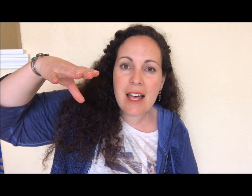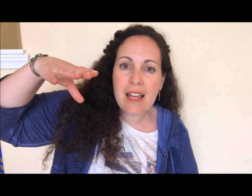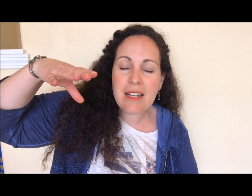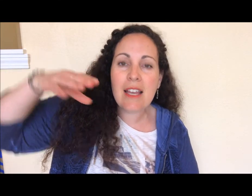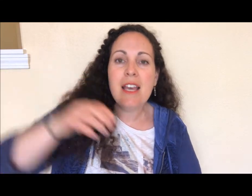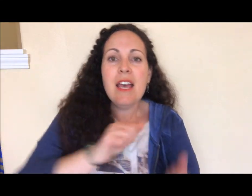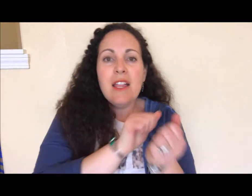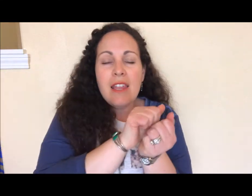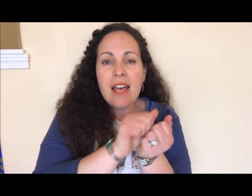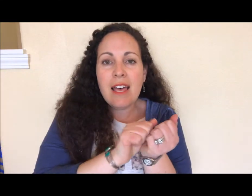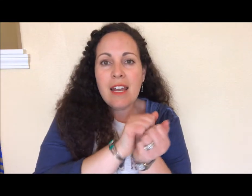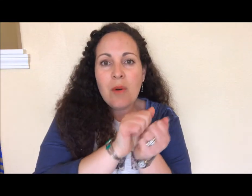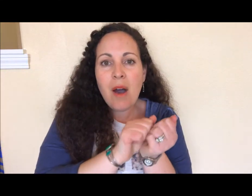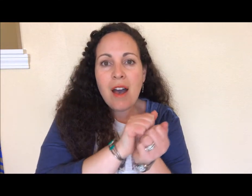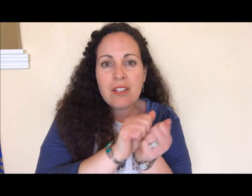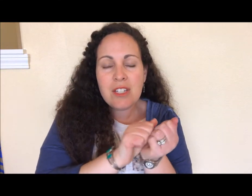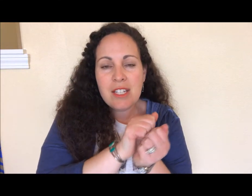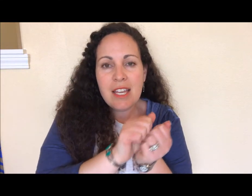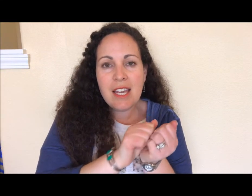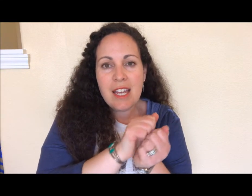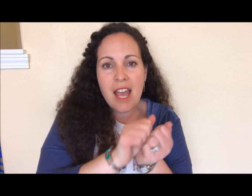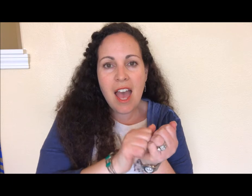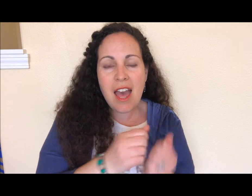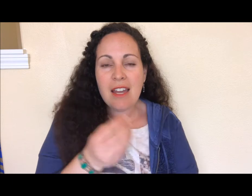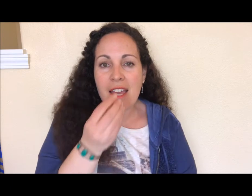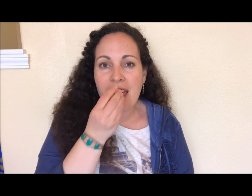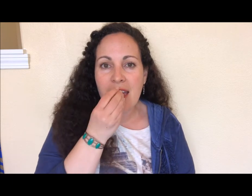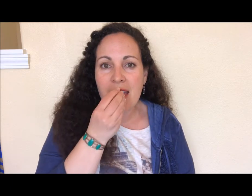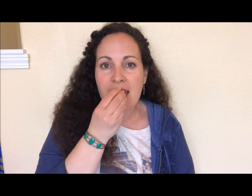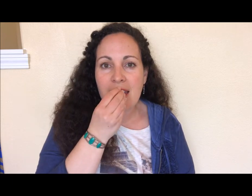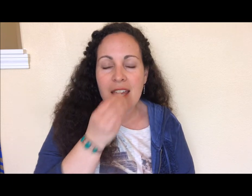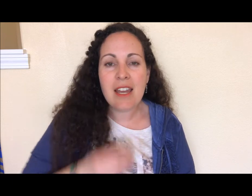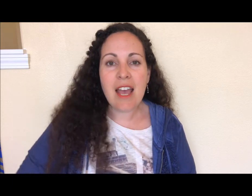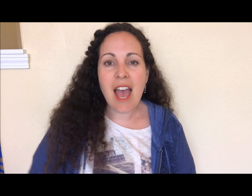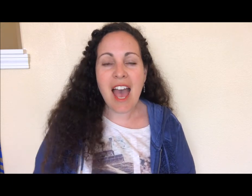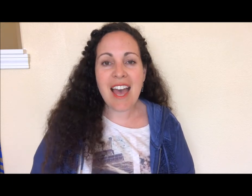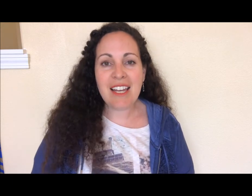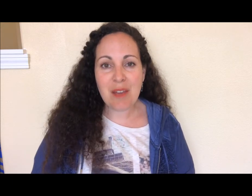Then I washed it and I ate it and I